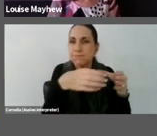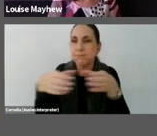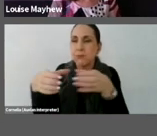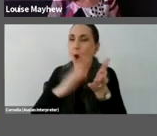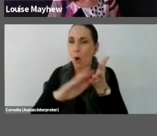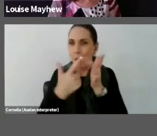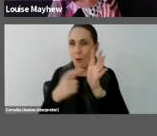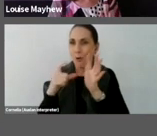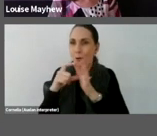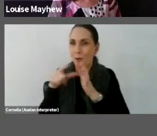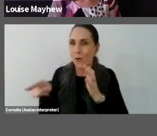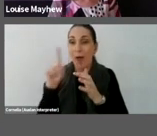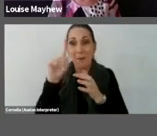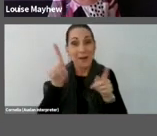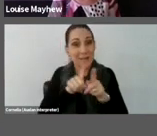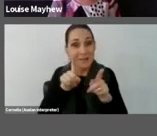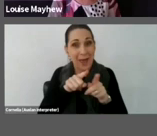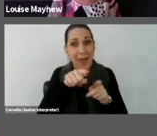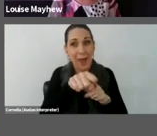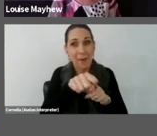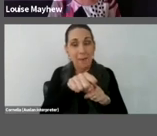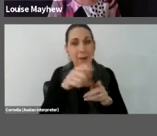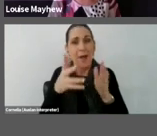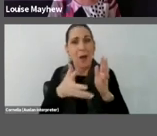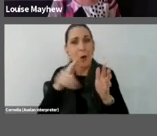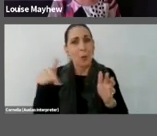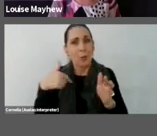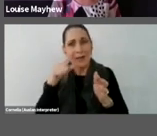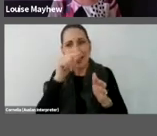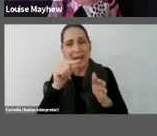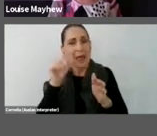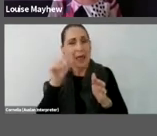importance of the individual being listened to.